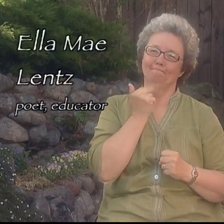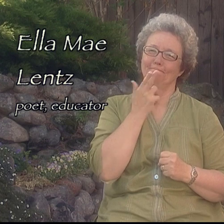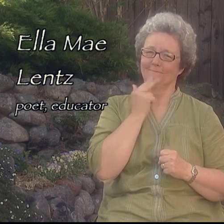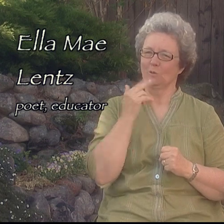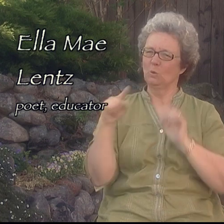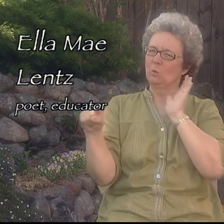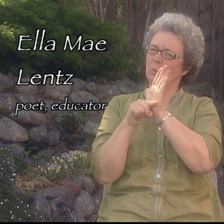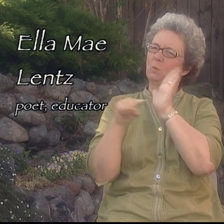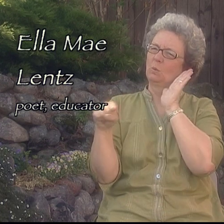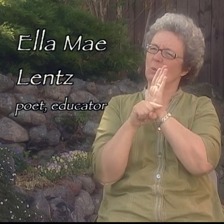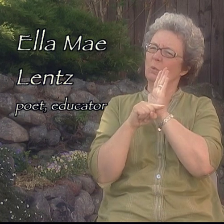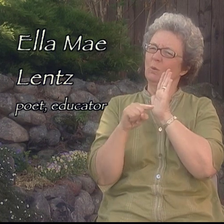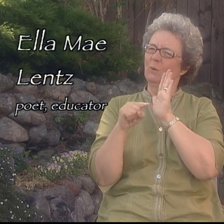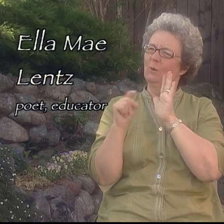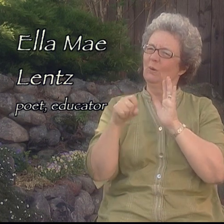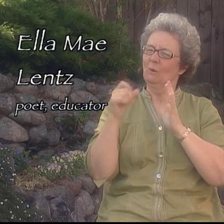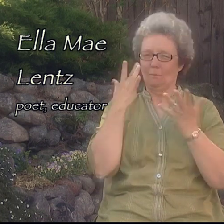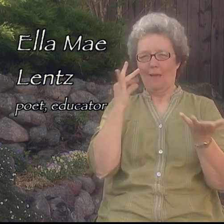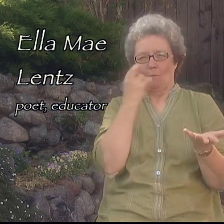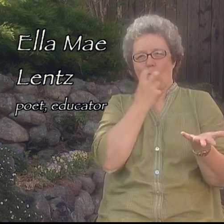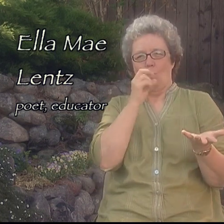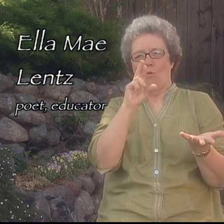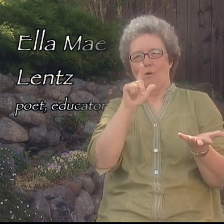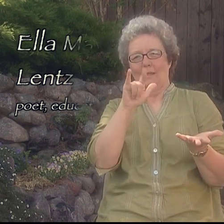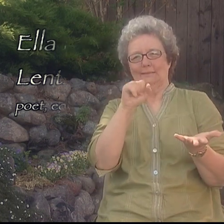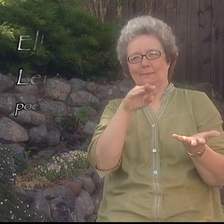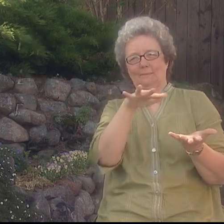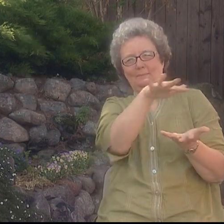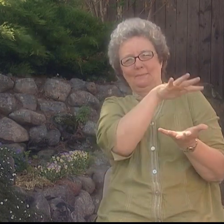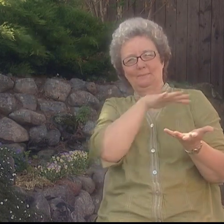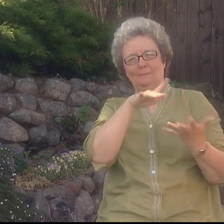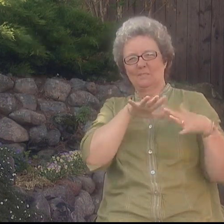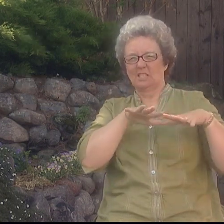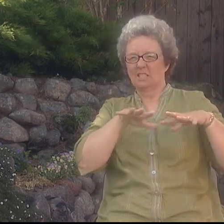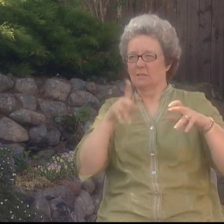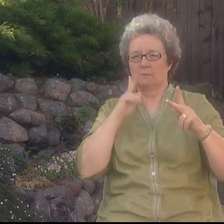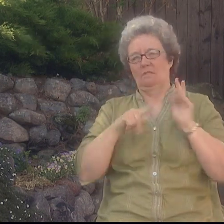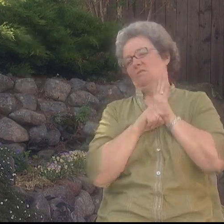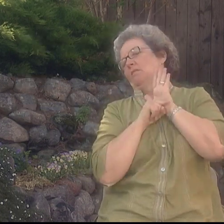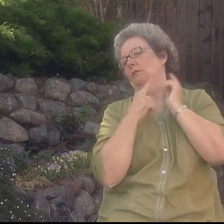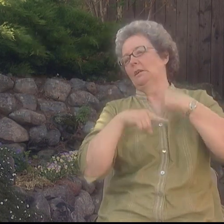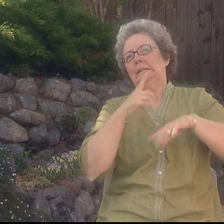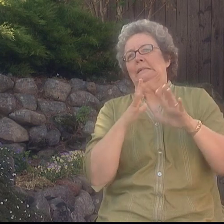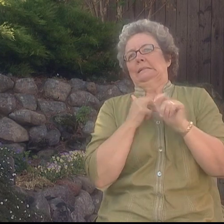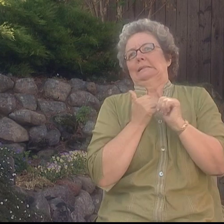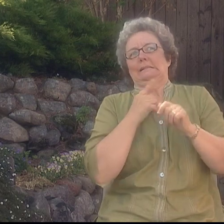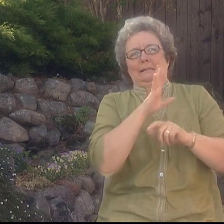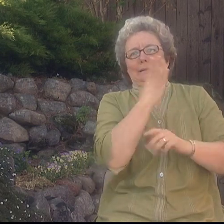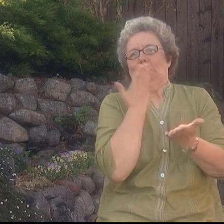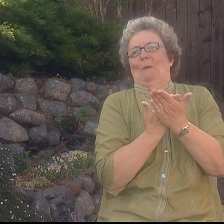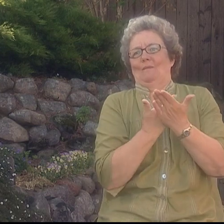an extremely patronizing attitude. The legacy of oralism perpetuated that negative view of ASL.